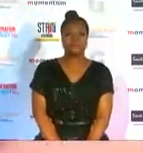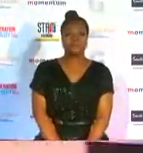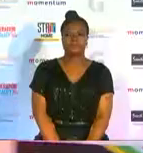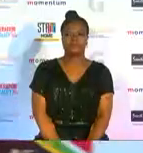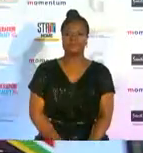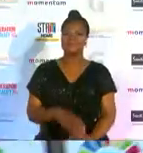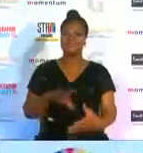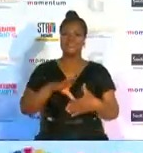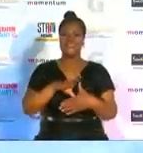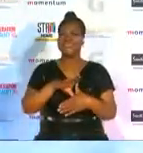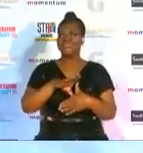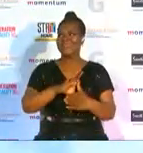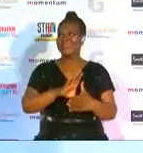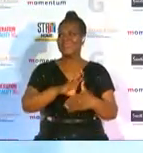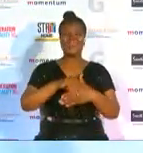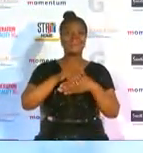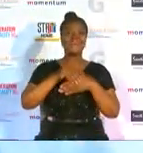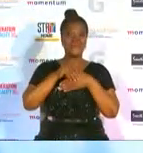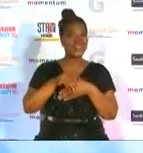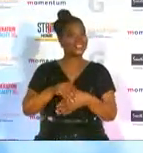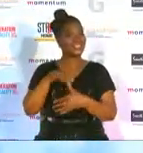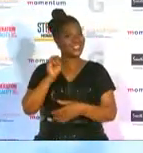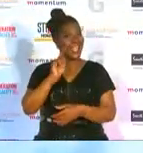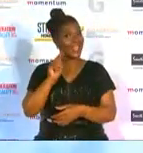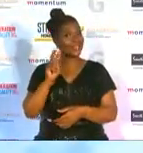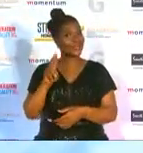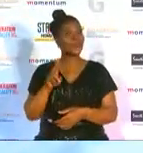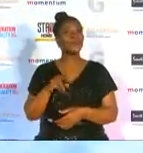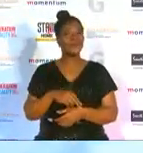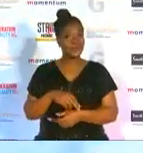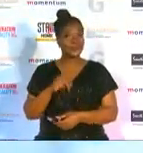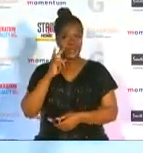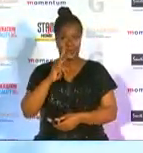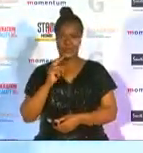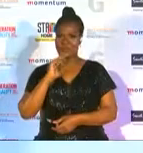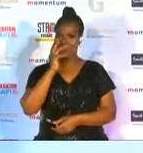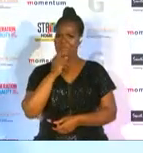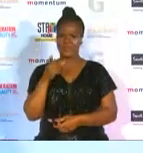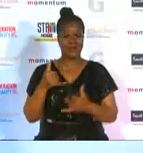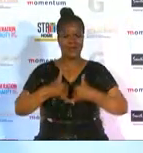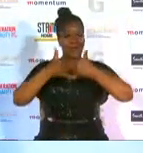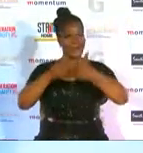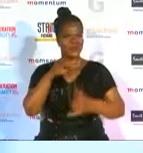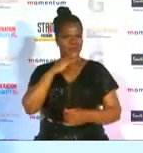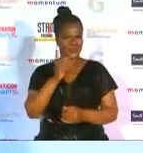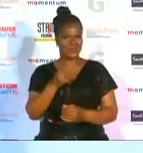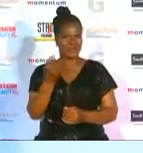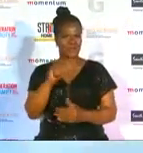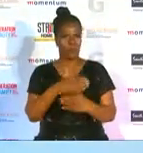congratulations du milling firstly you look so gorgeous and tell me what this award means for your career this literally means